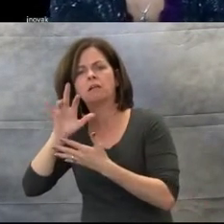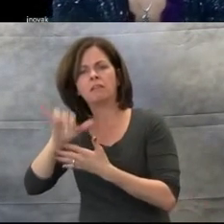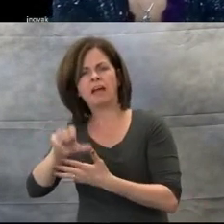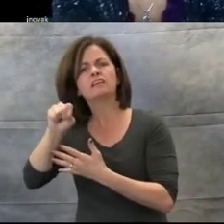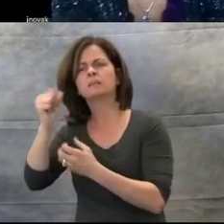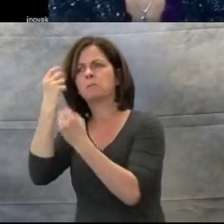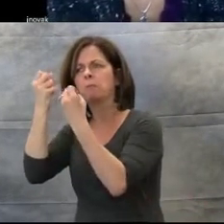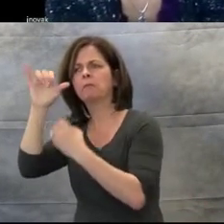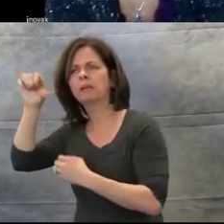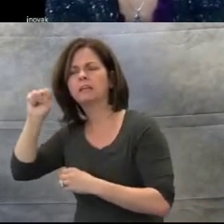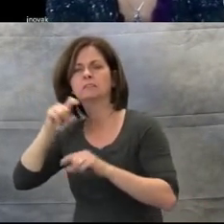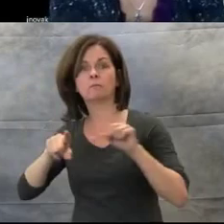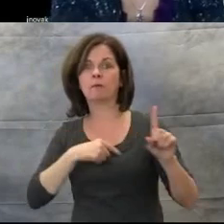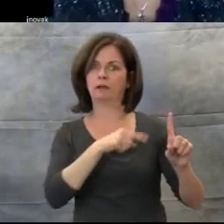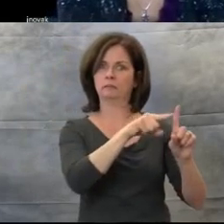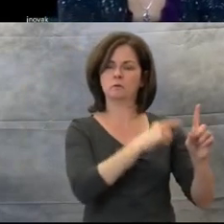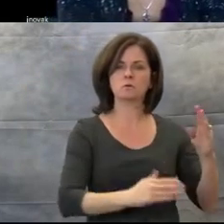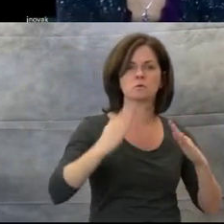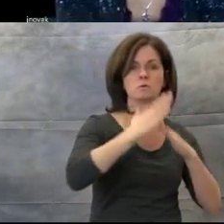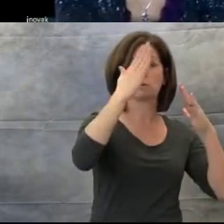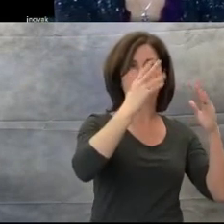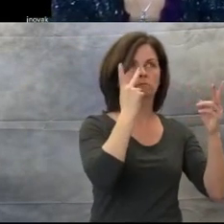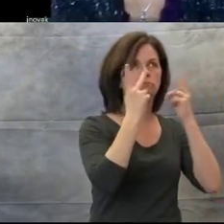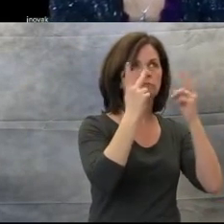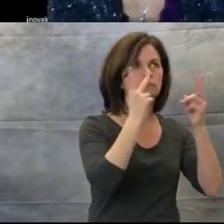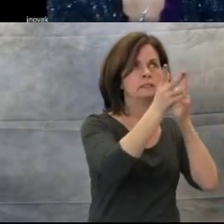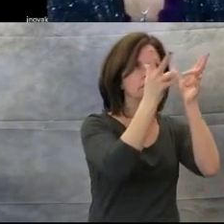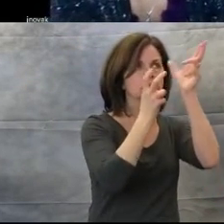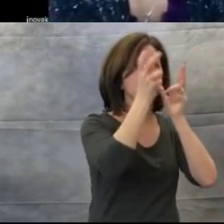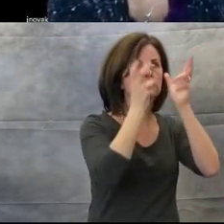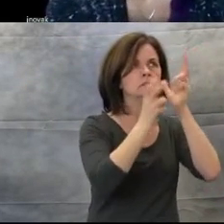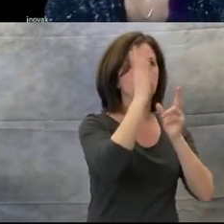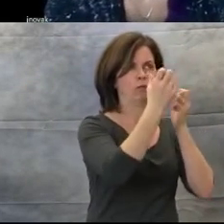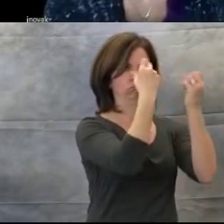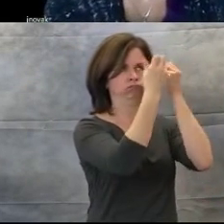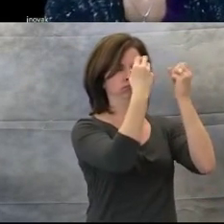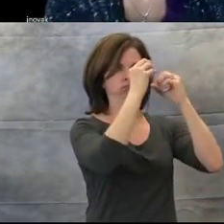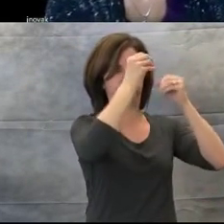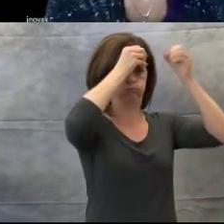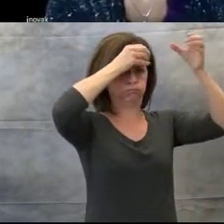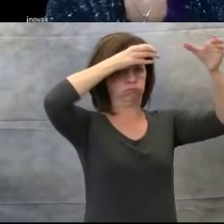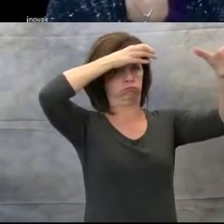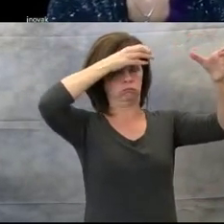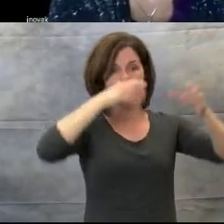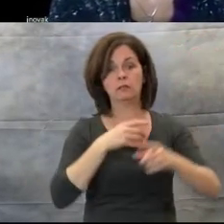to what we receive with our vision. A child with a visual impairment perceives information